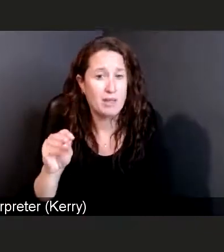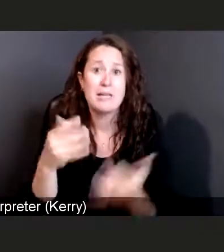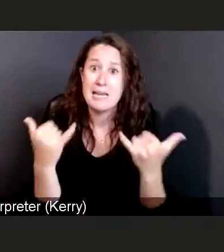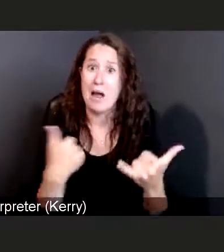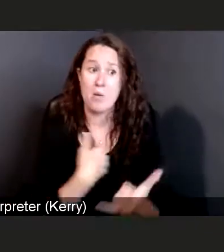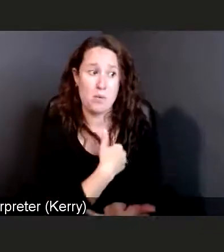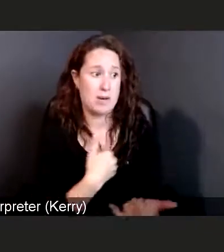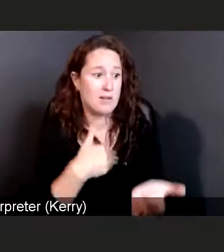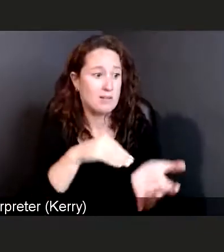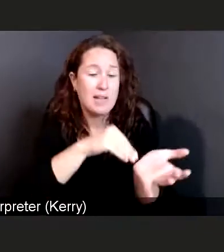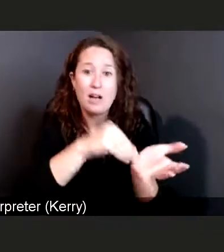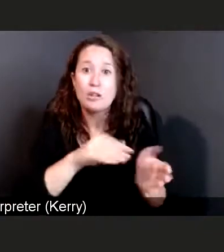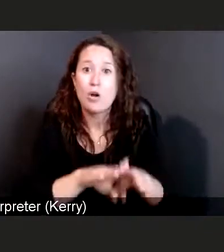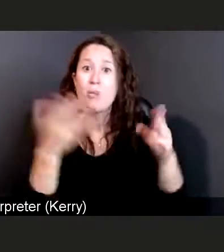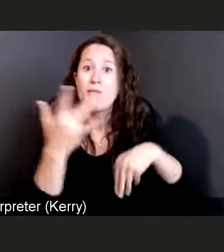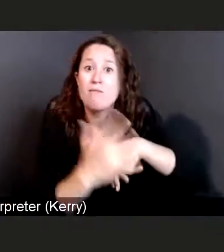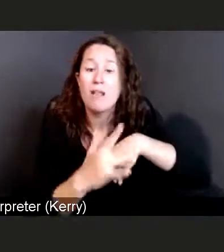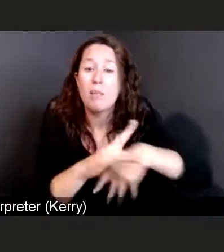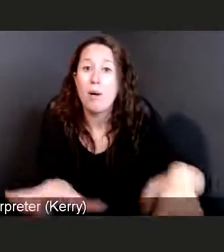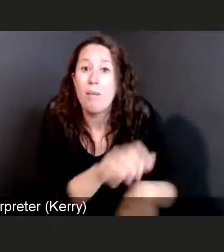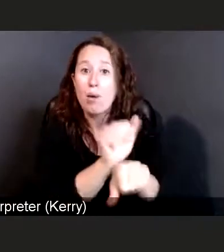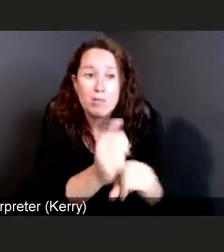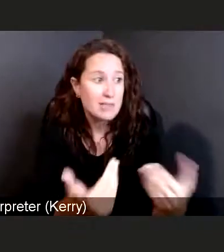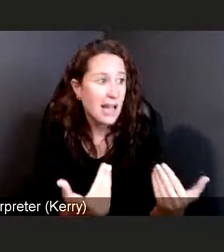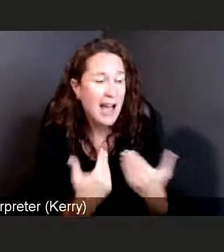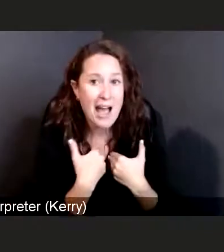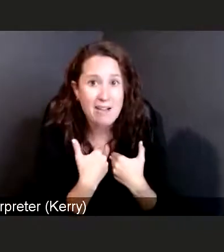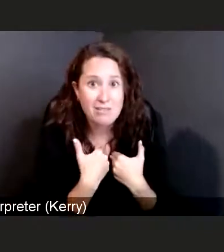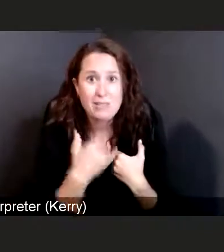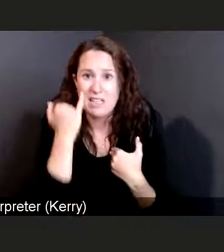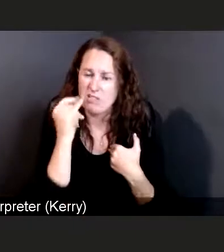if you need to see a primary care physicians, a physician,